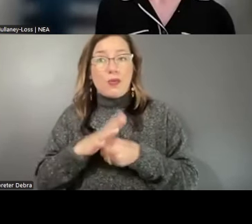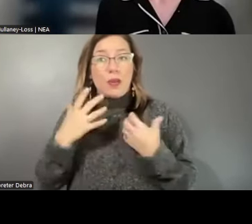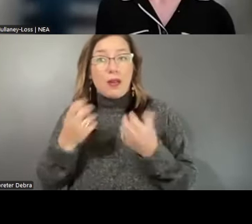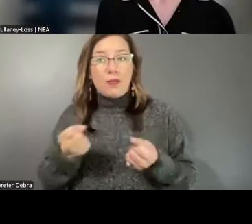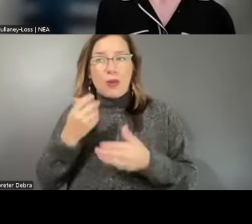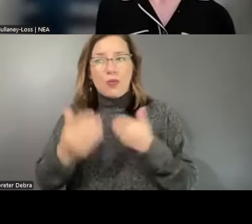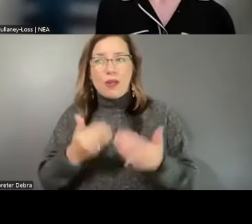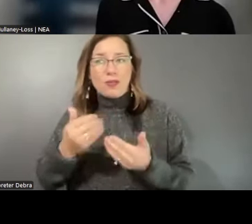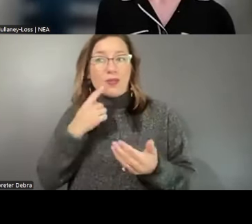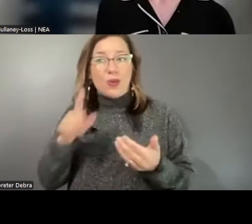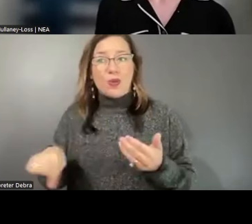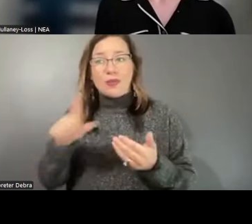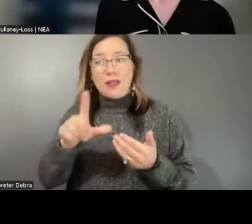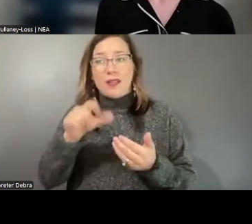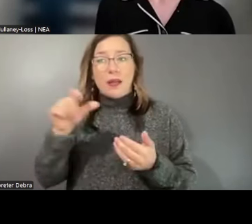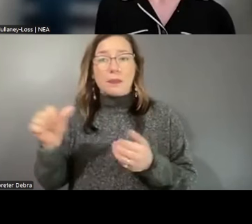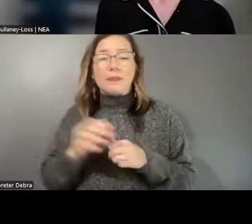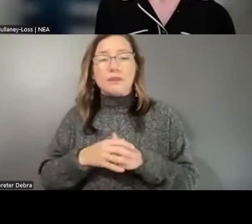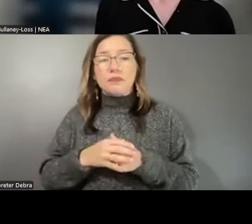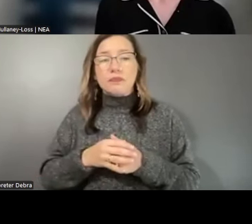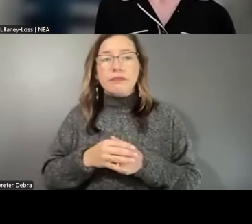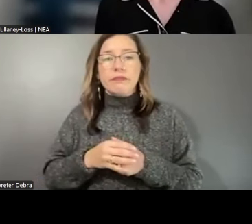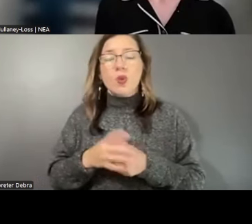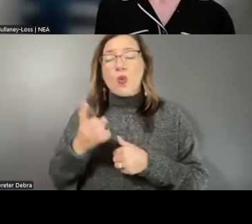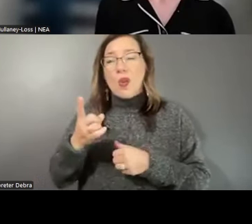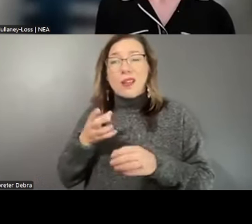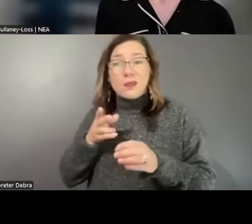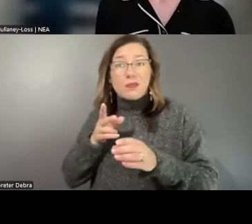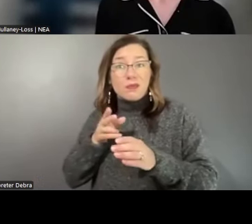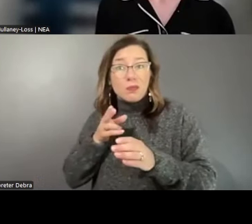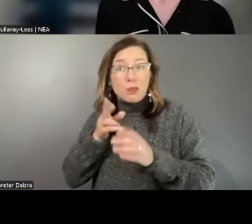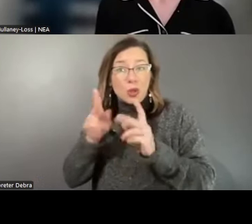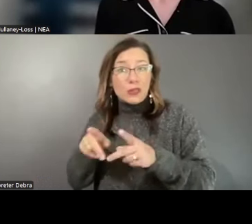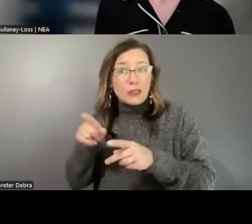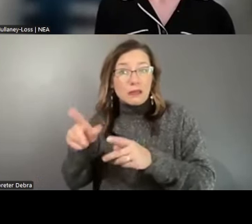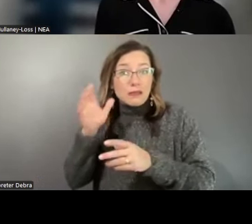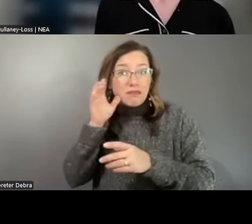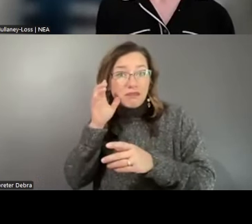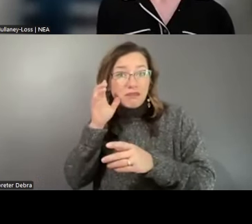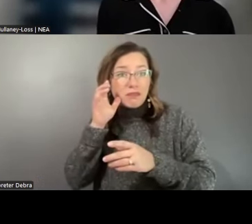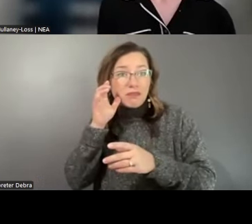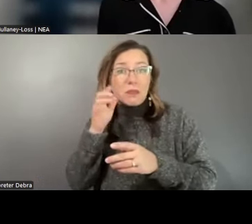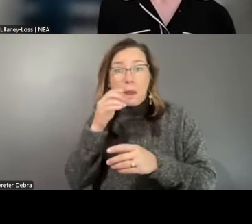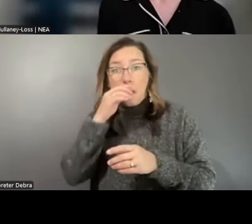as one participant in the listening session put it, there was a major turnover, and a lot of